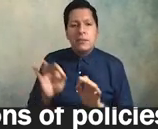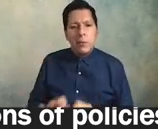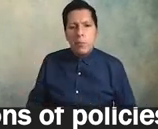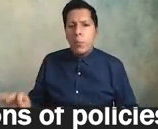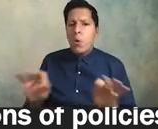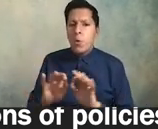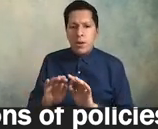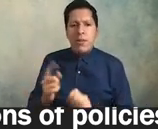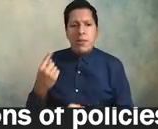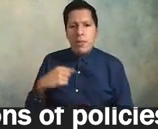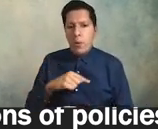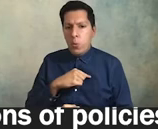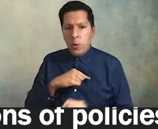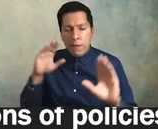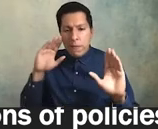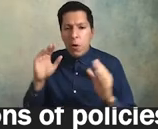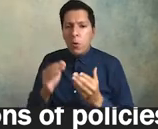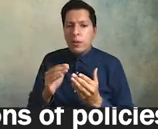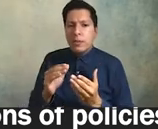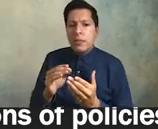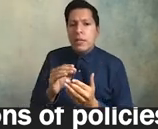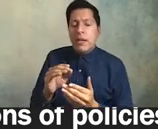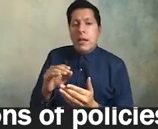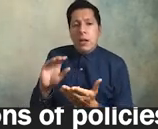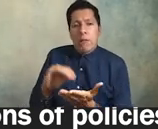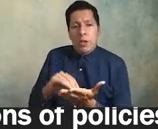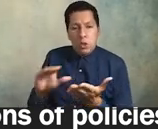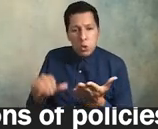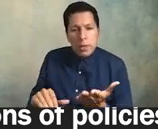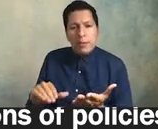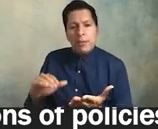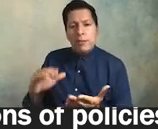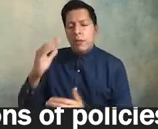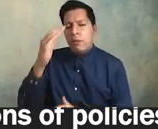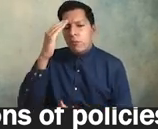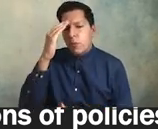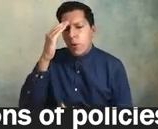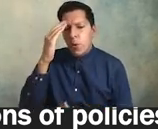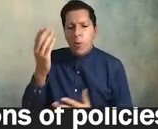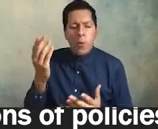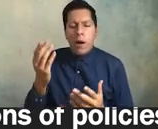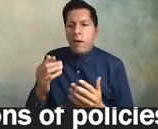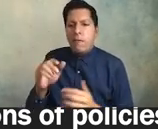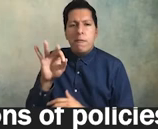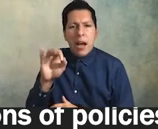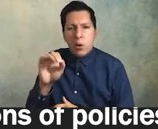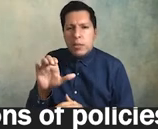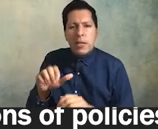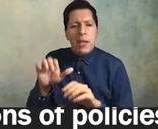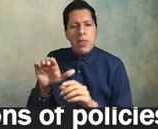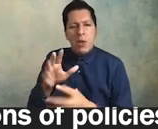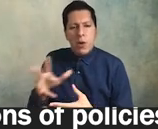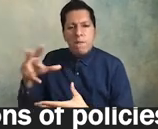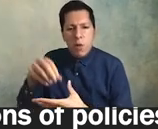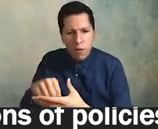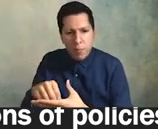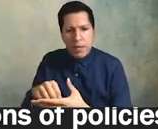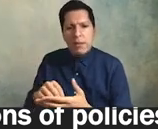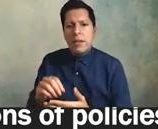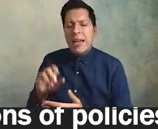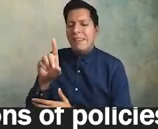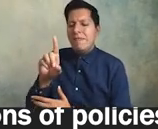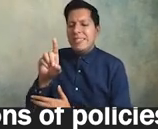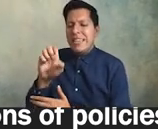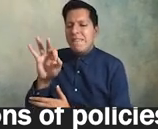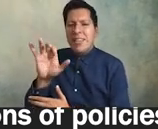about students for stock taking of faculty practices right and administrator practices